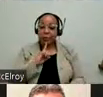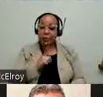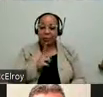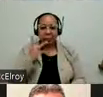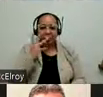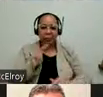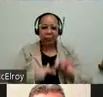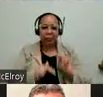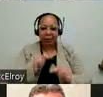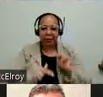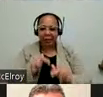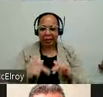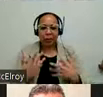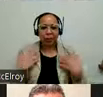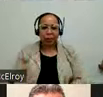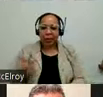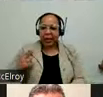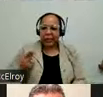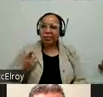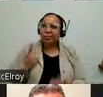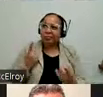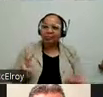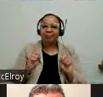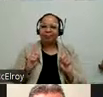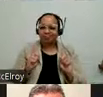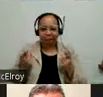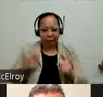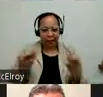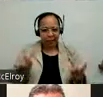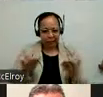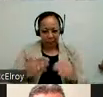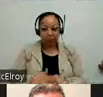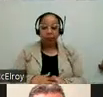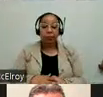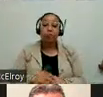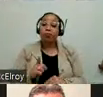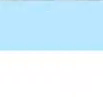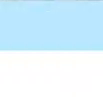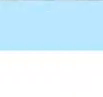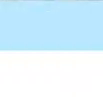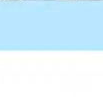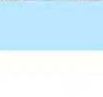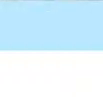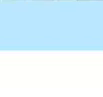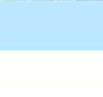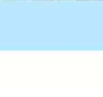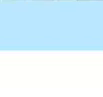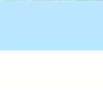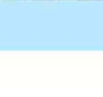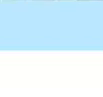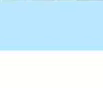building. So much history and so much that happens. But just as important